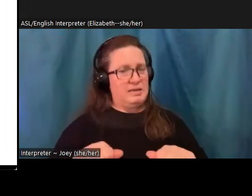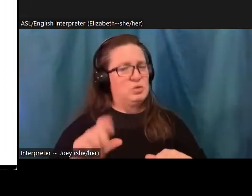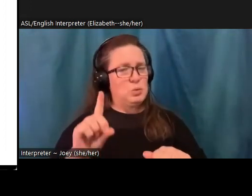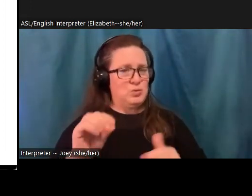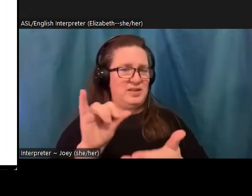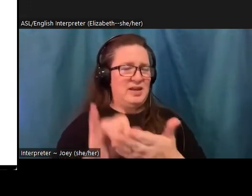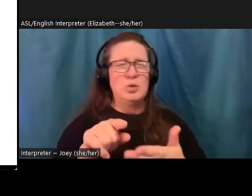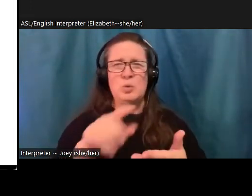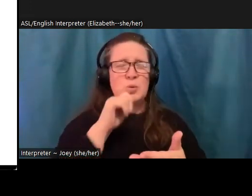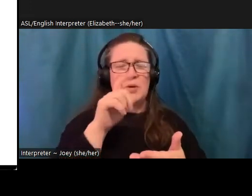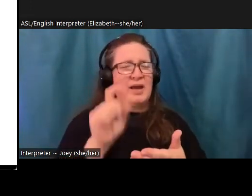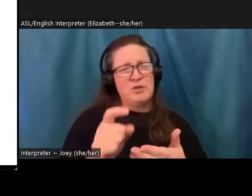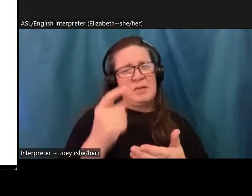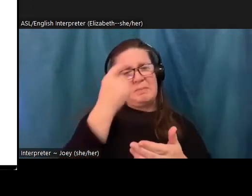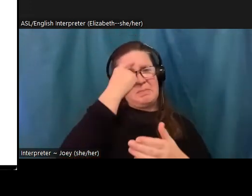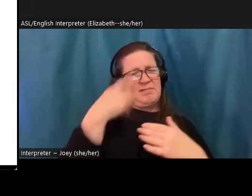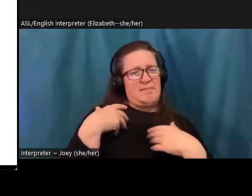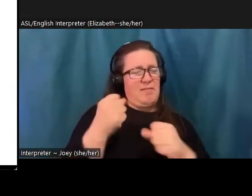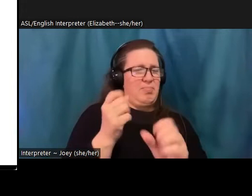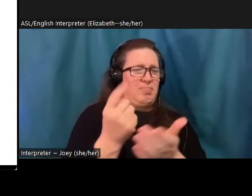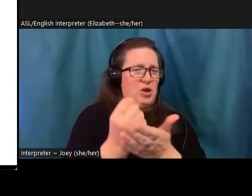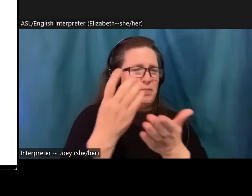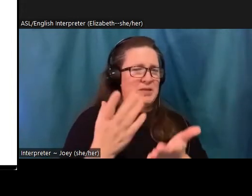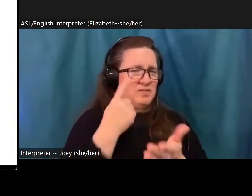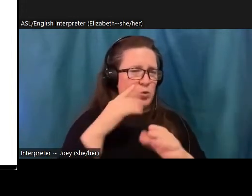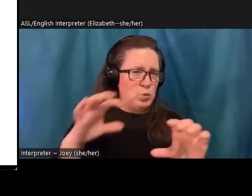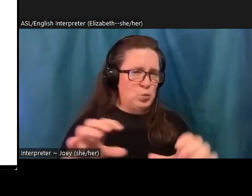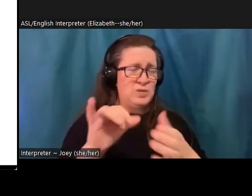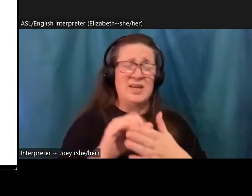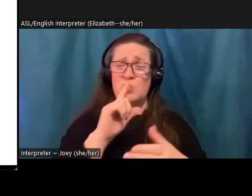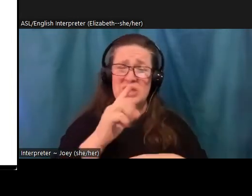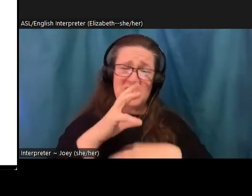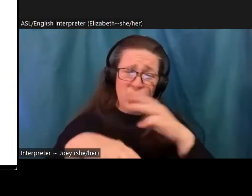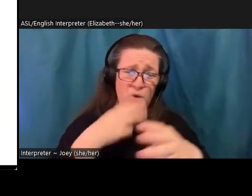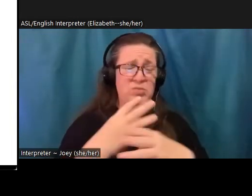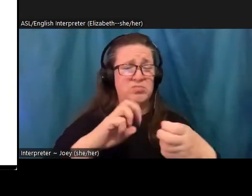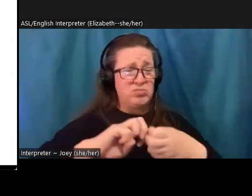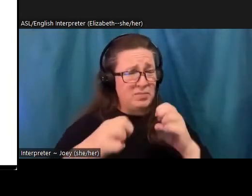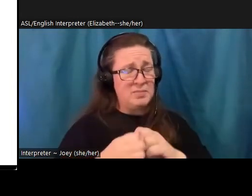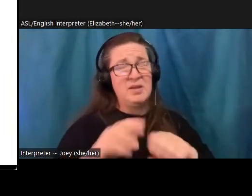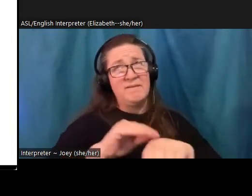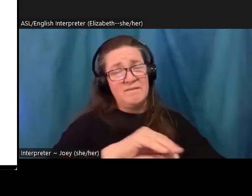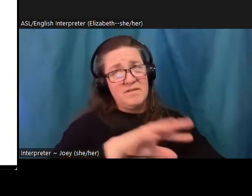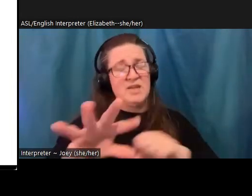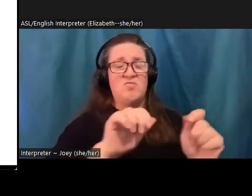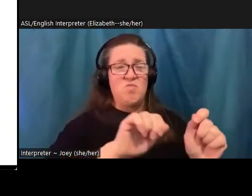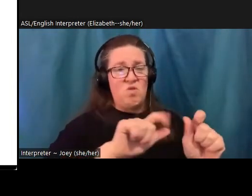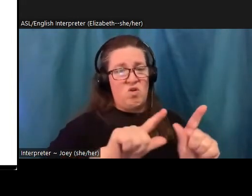mental health therapy therapist, that this is a global problem that affects everyone on the planet. And even therapists